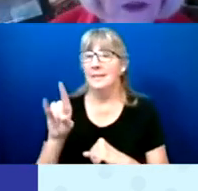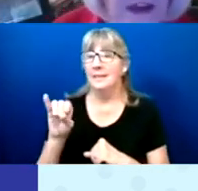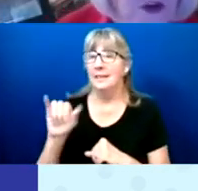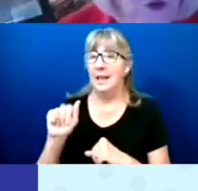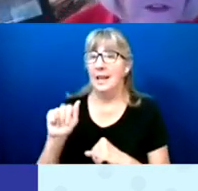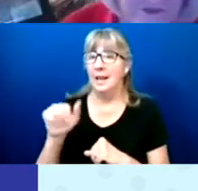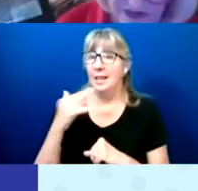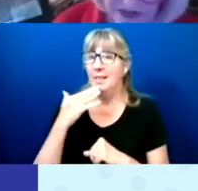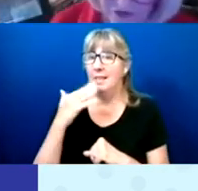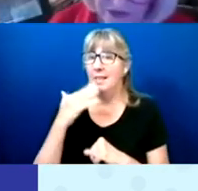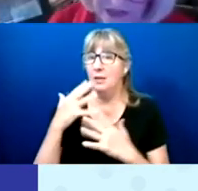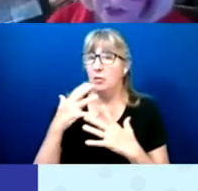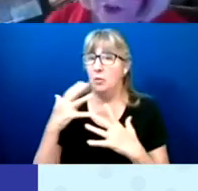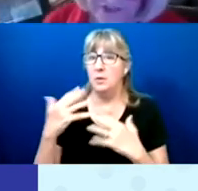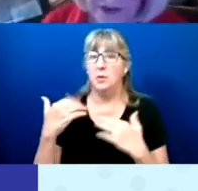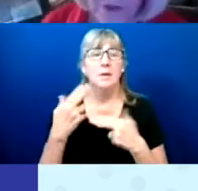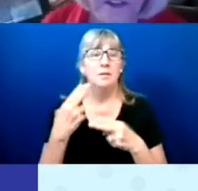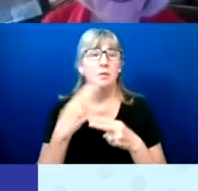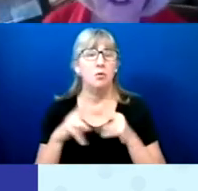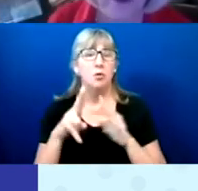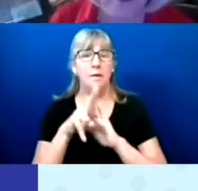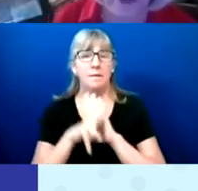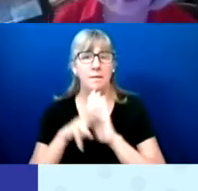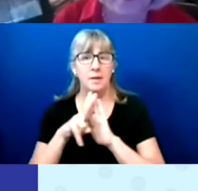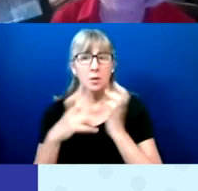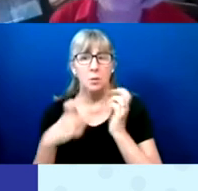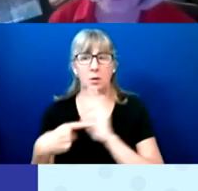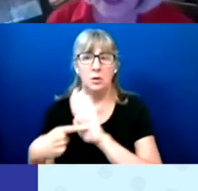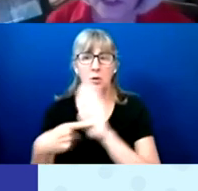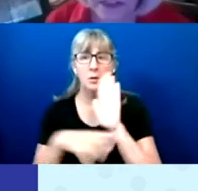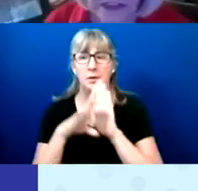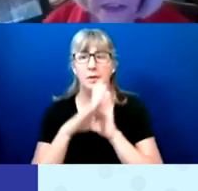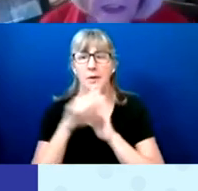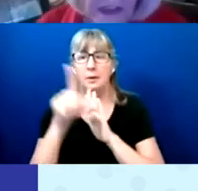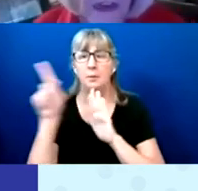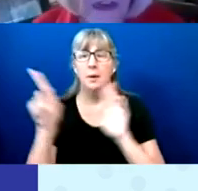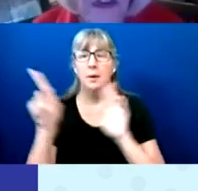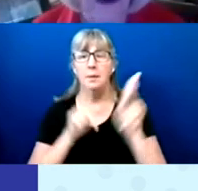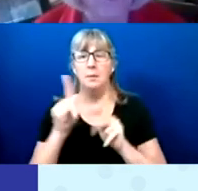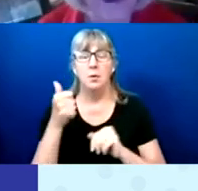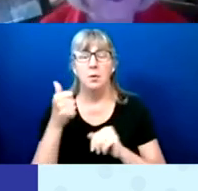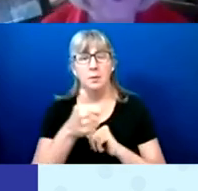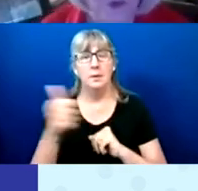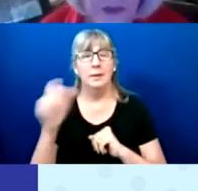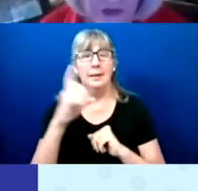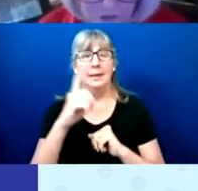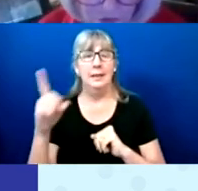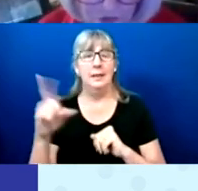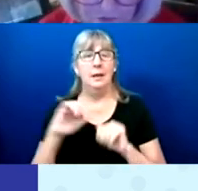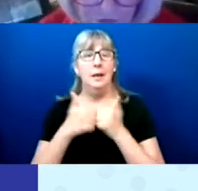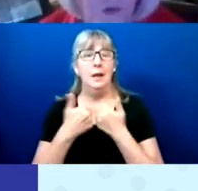We have a quick video here that was developed by people with DD on ways to recruit voters